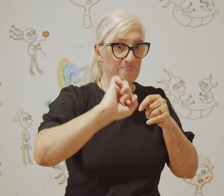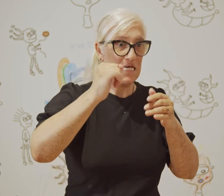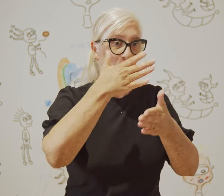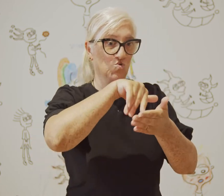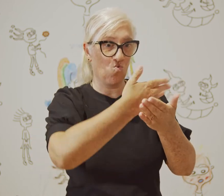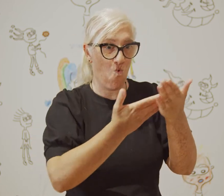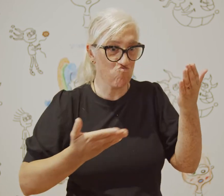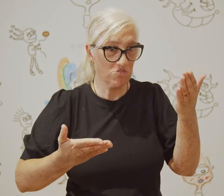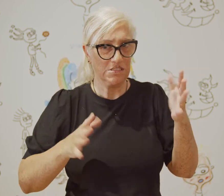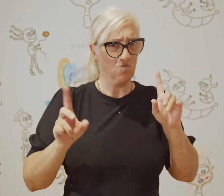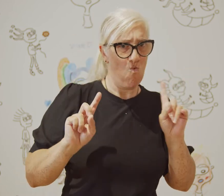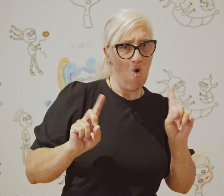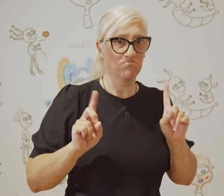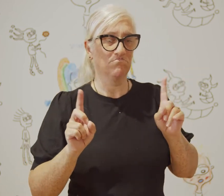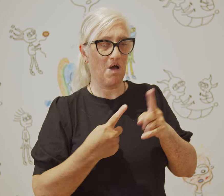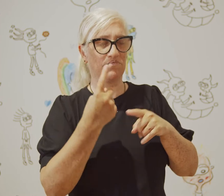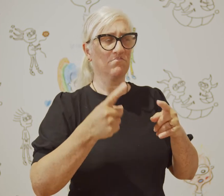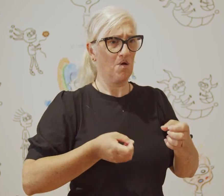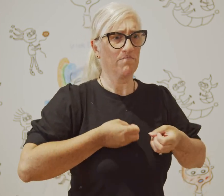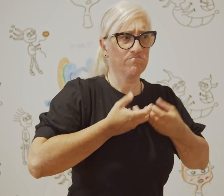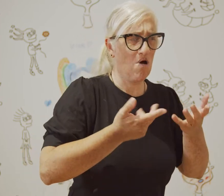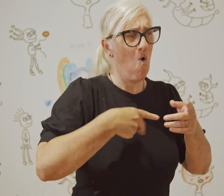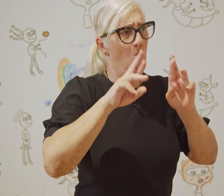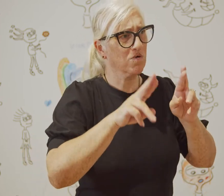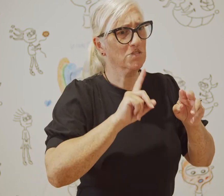with their own stories about what they wished they'd told people.